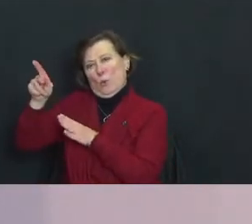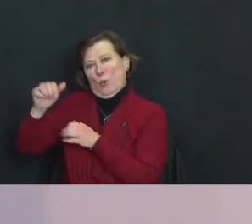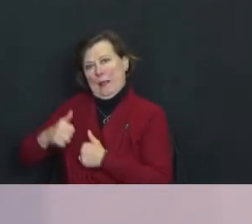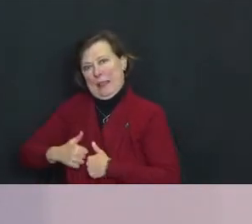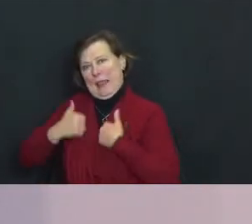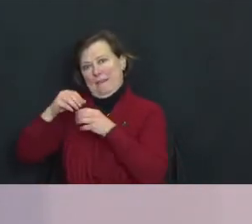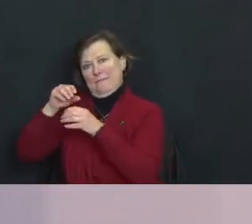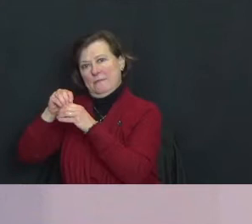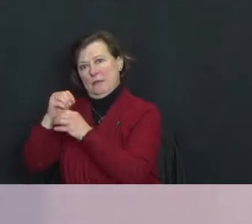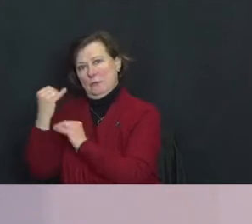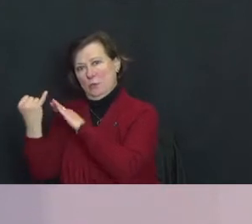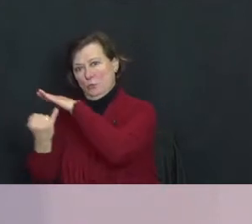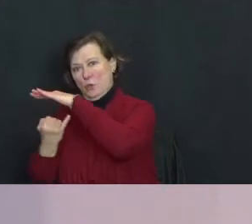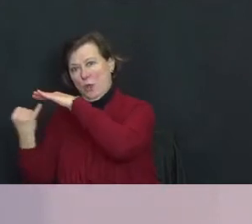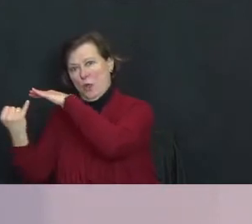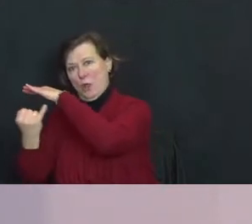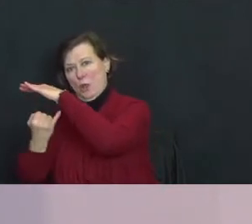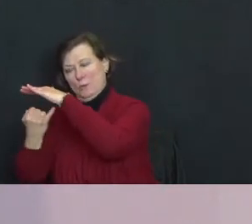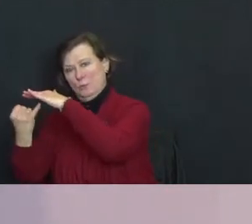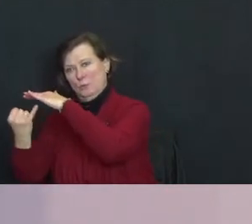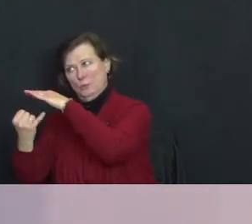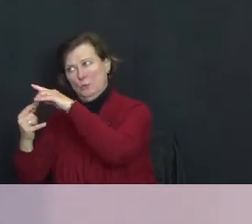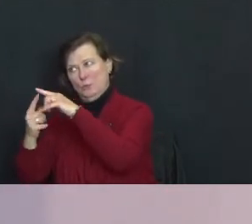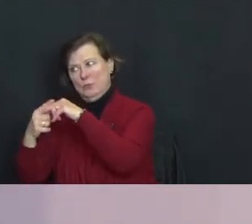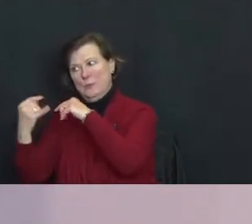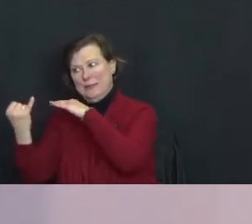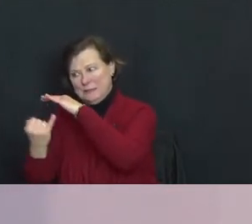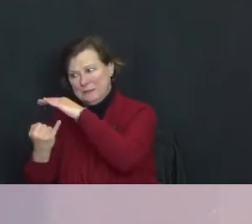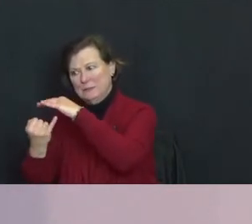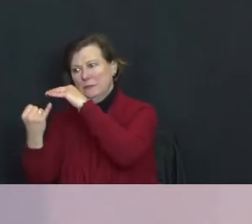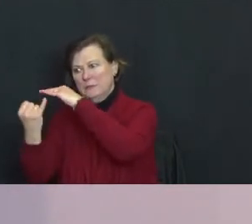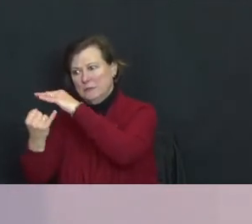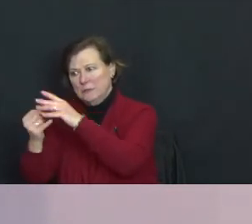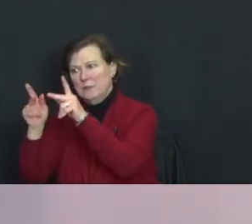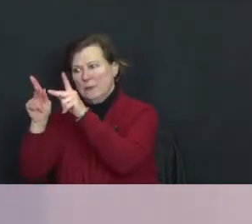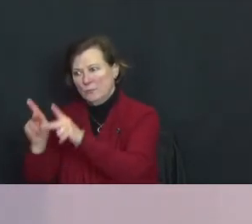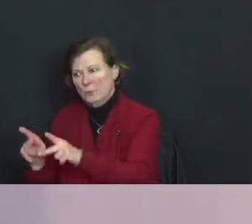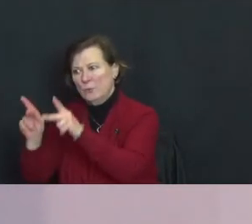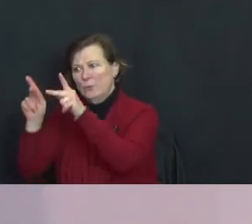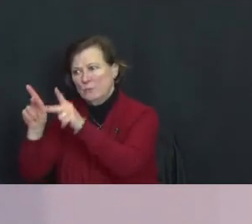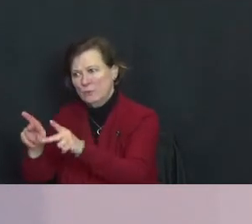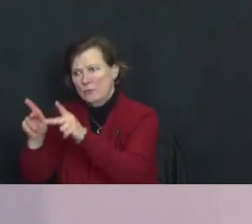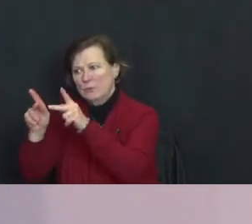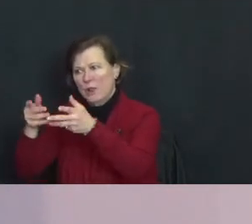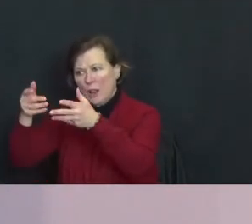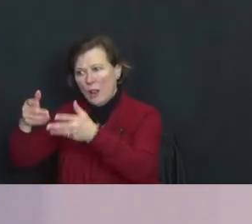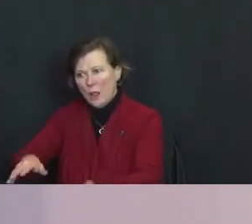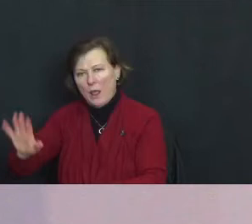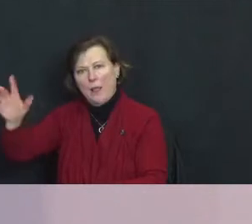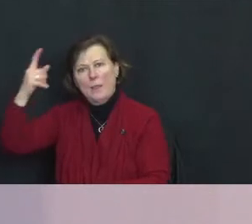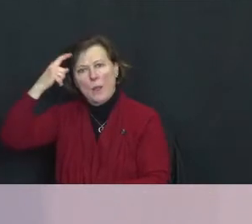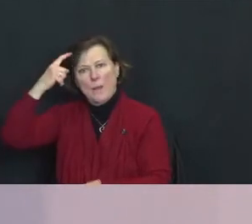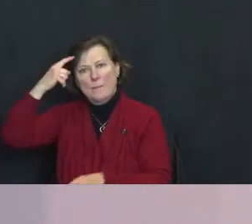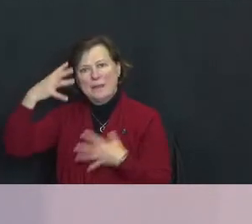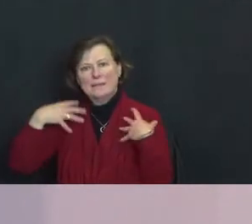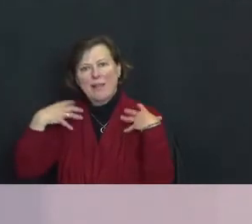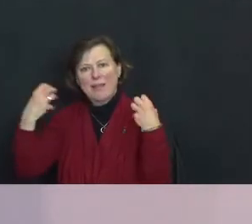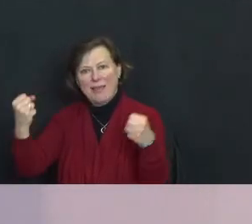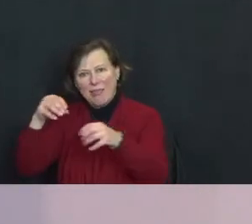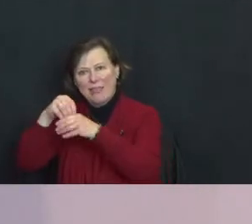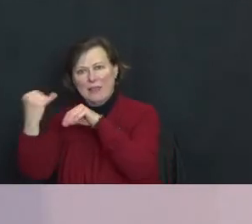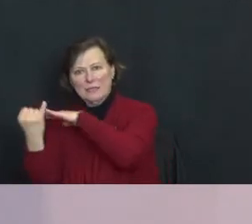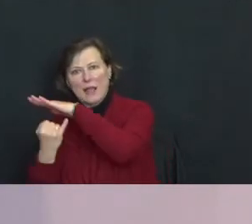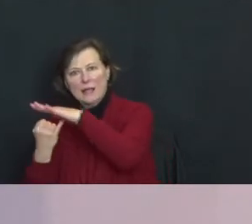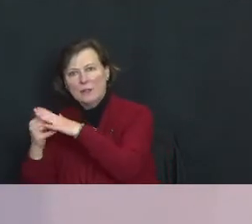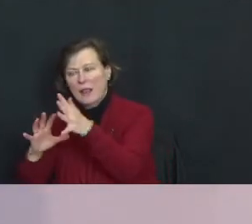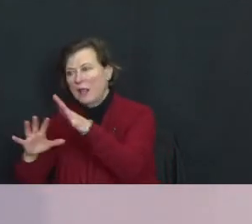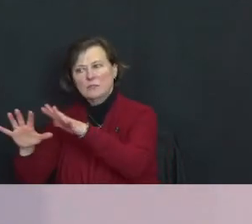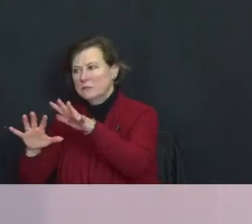Yet as solitary seeker after seeker lost their mental health in such isolation, they realized